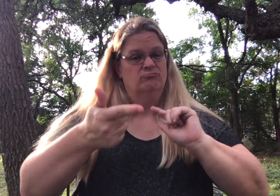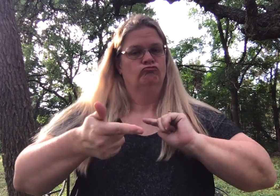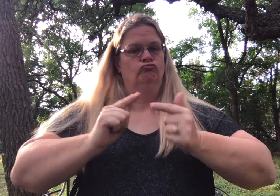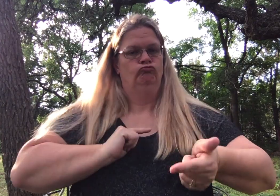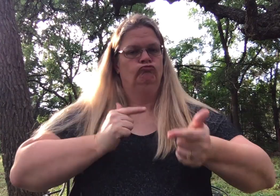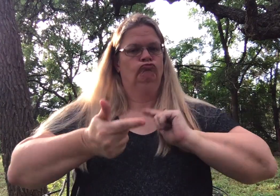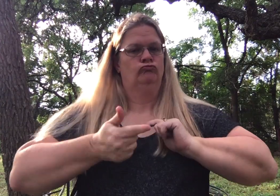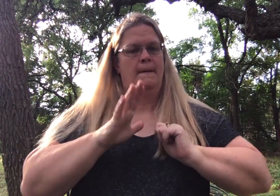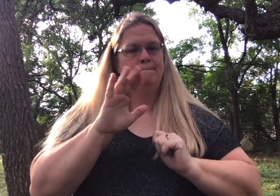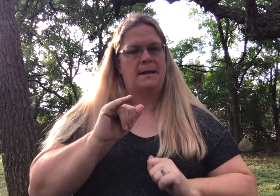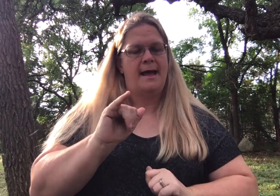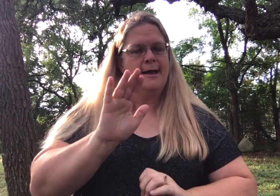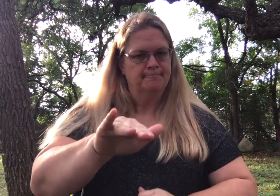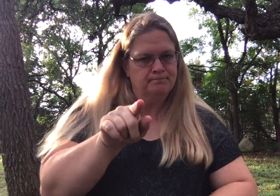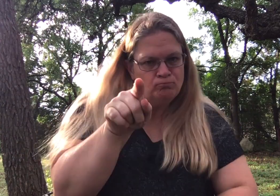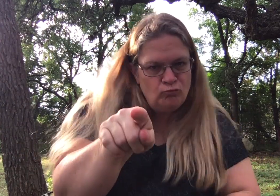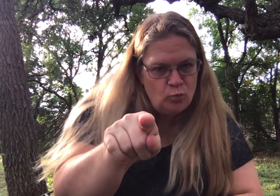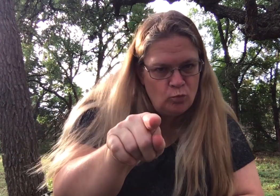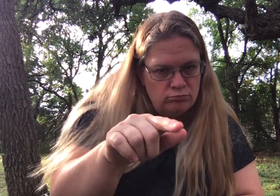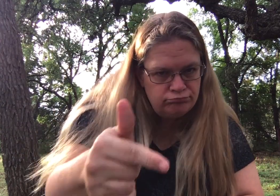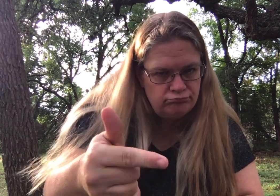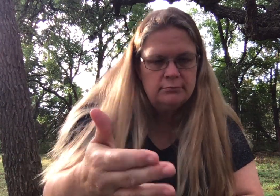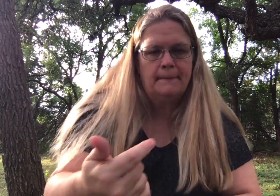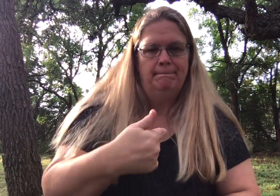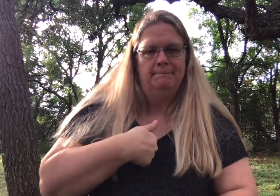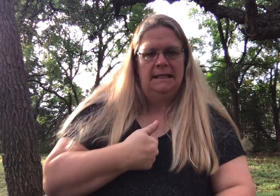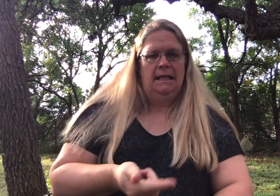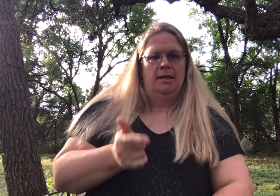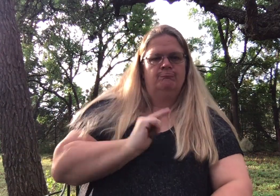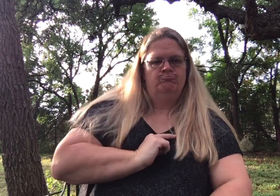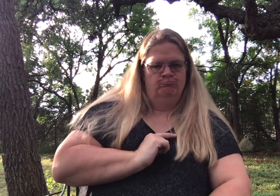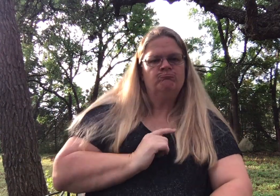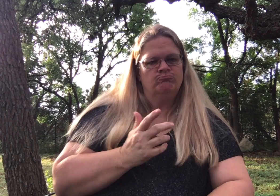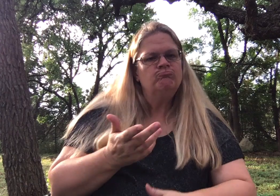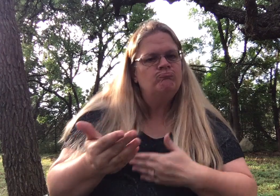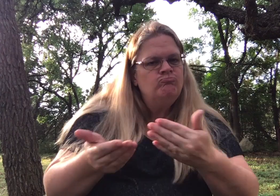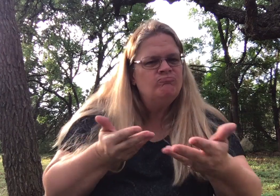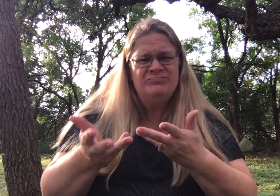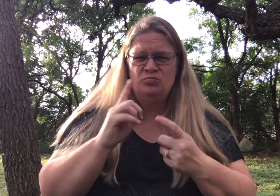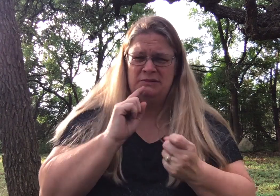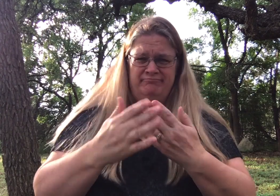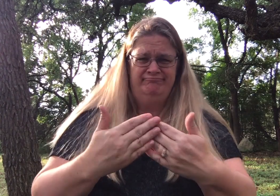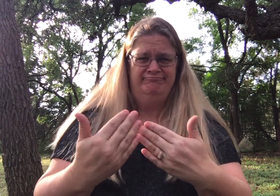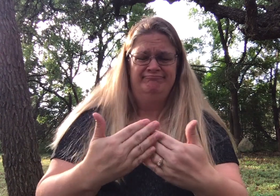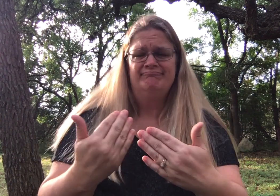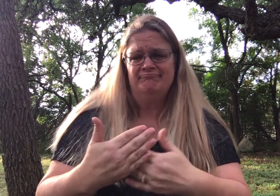You can teach turn taking by pointing at them, your turn, my turn. Very easy.